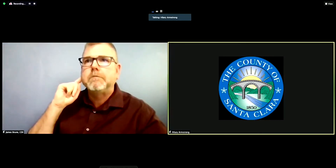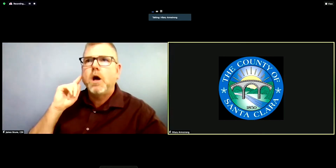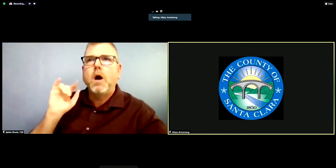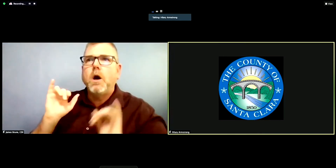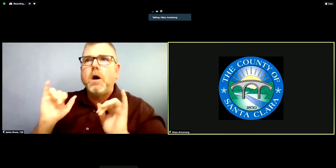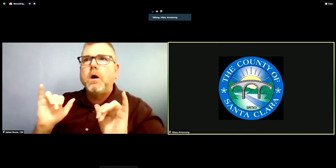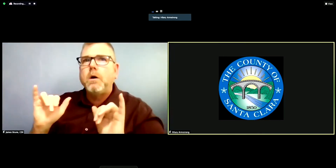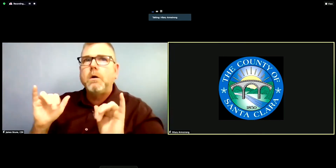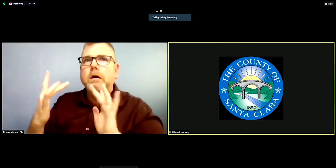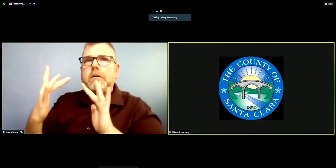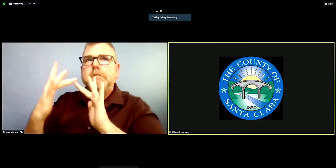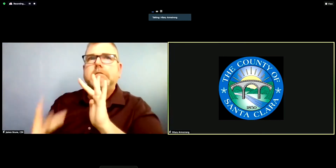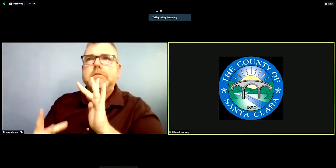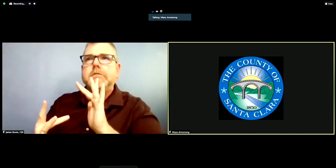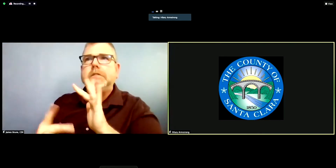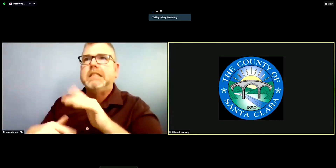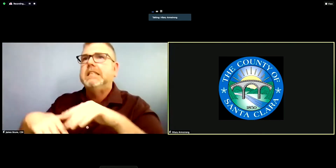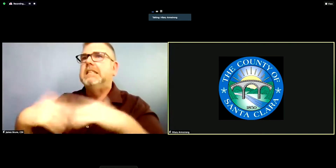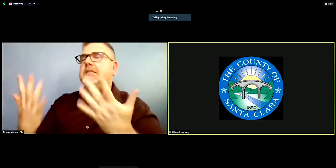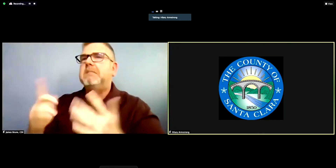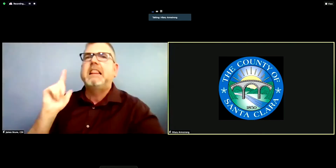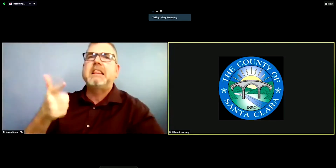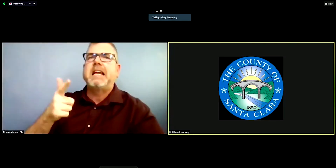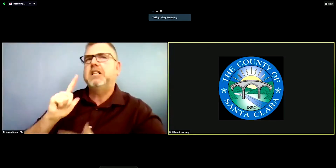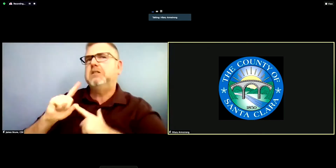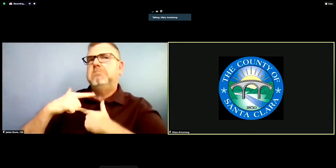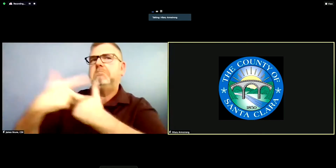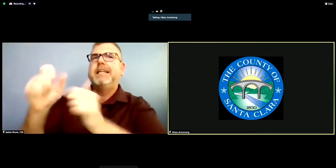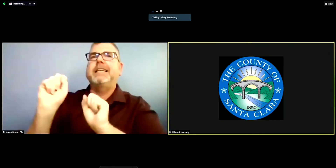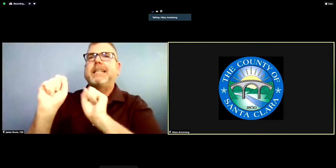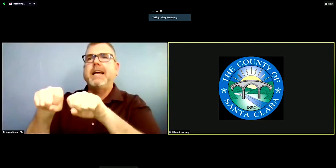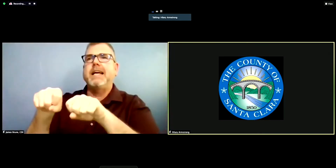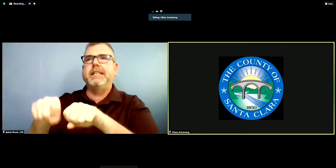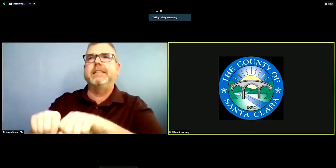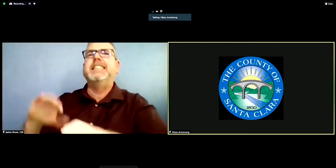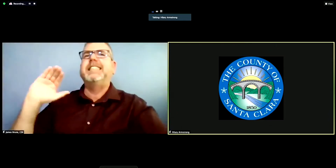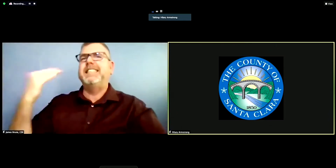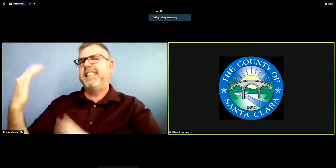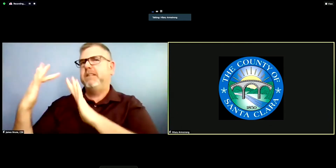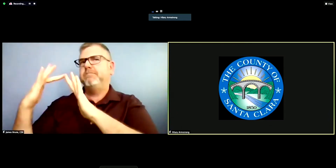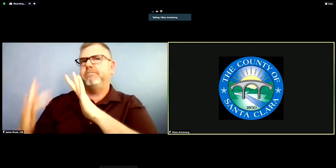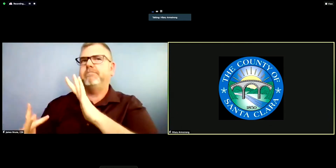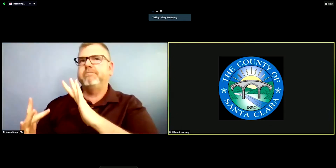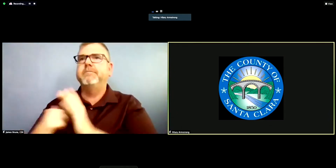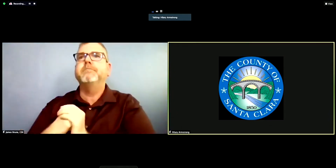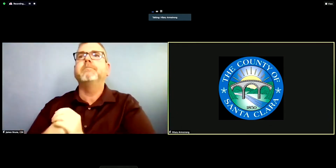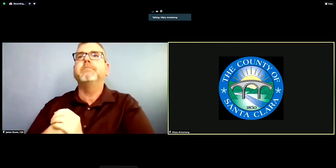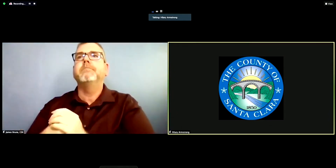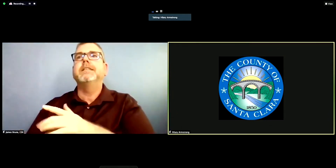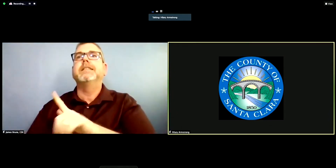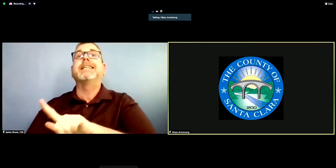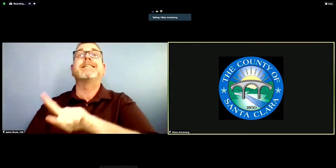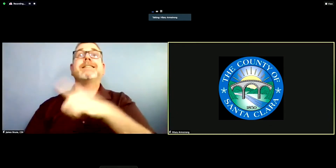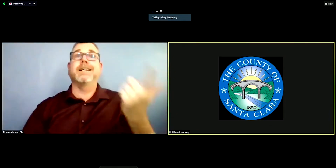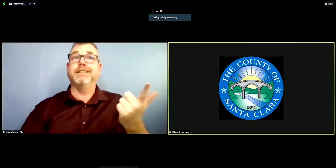back to you hopefully. Hopefully she can log back on um. With that, i will next go to um to Ron Lin.